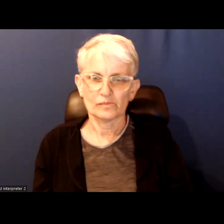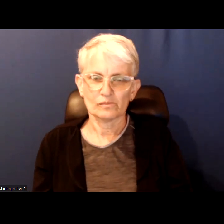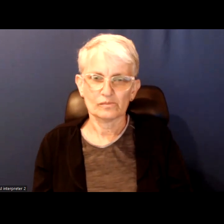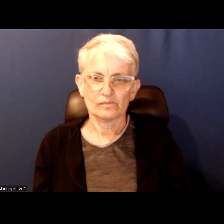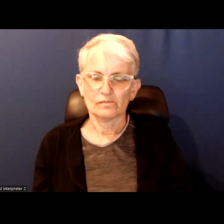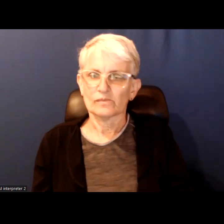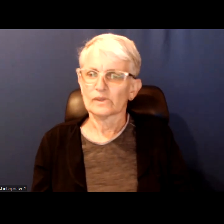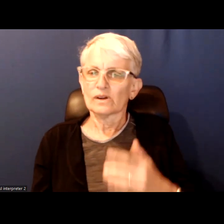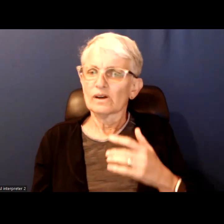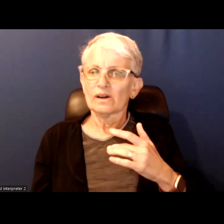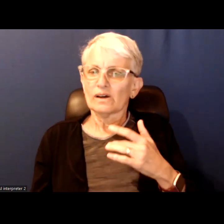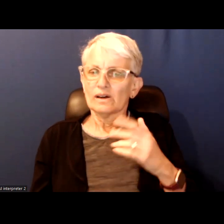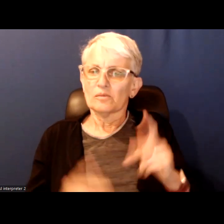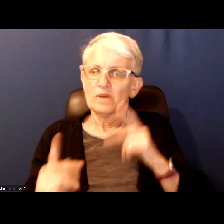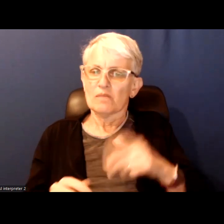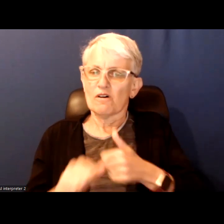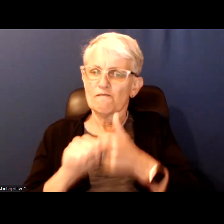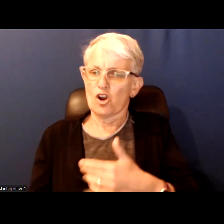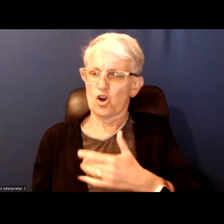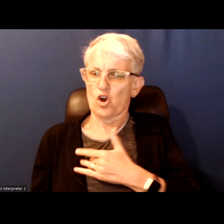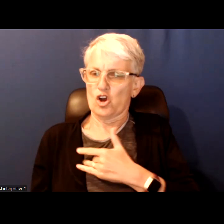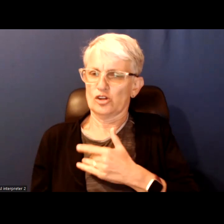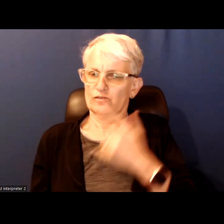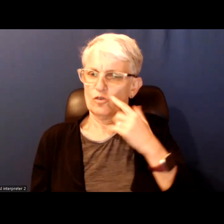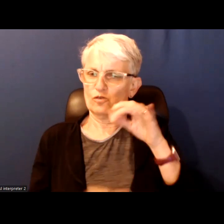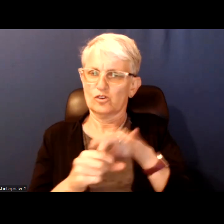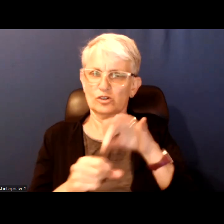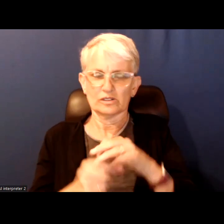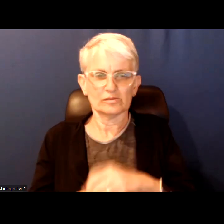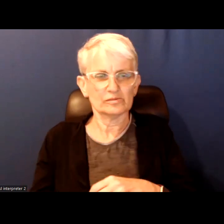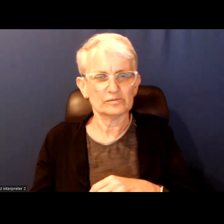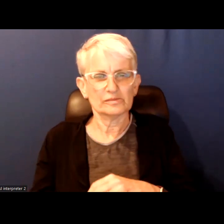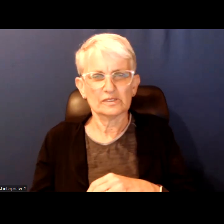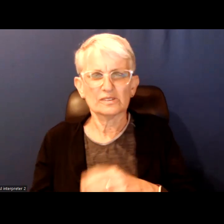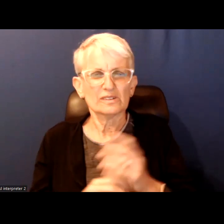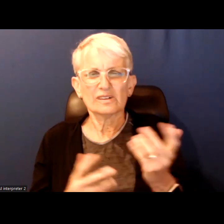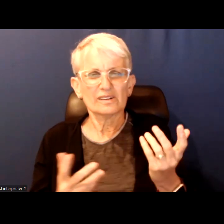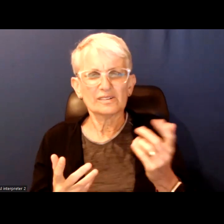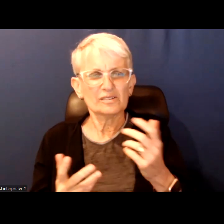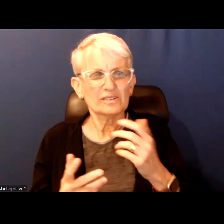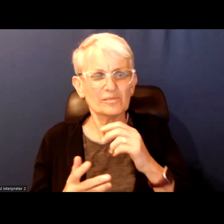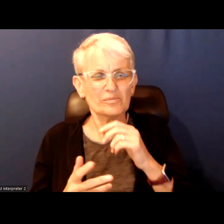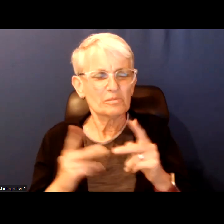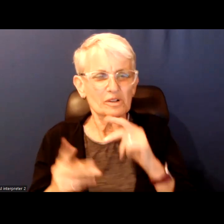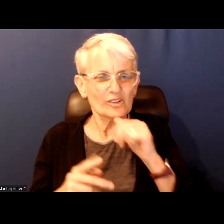I am not sure that folks pay as much attention as some of us in this call due to the issues.